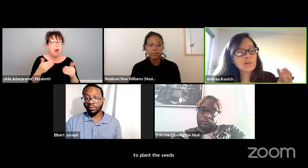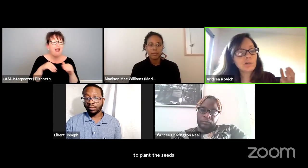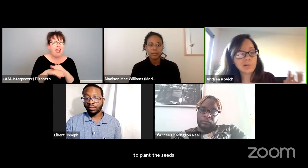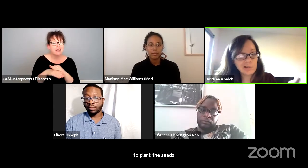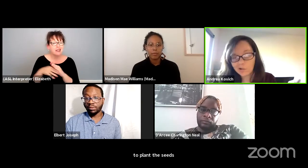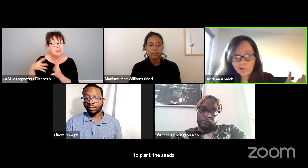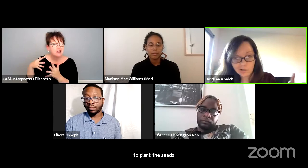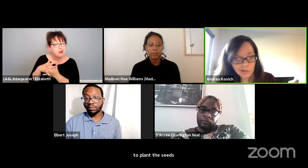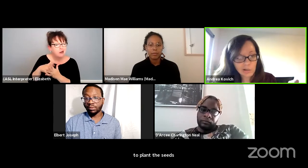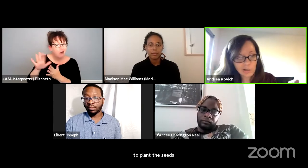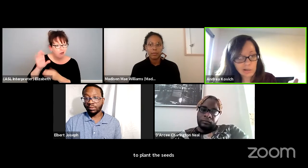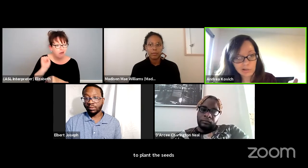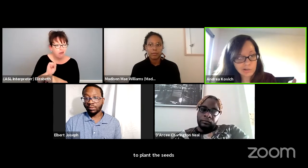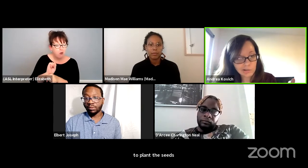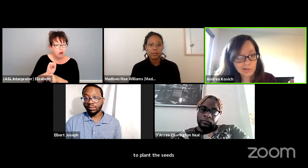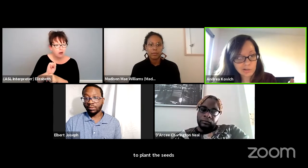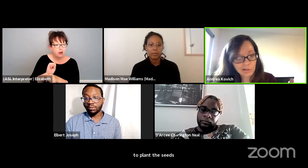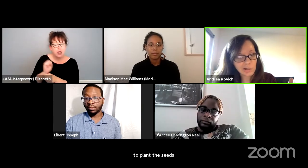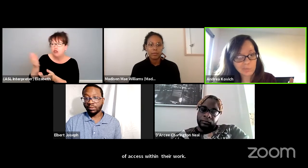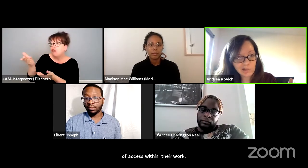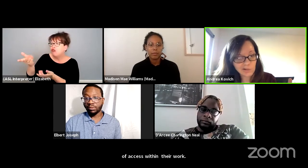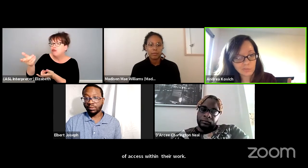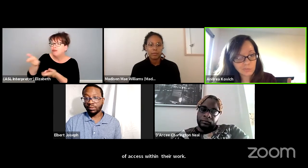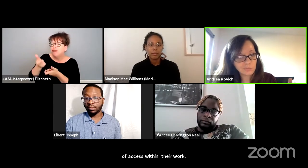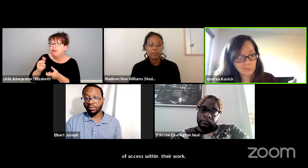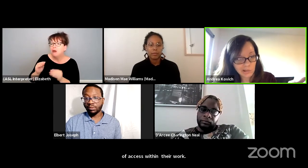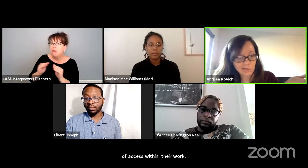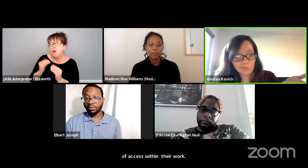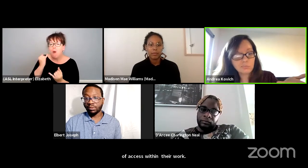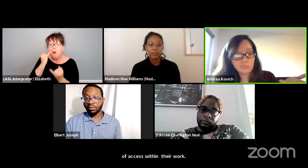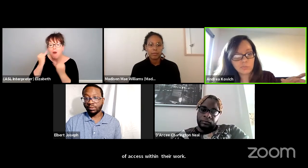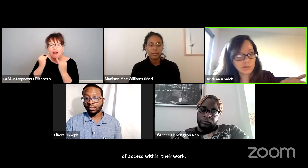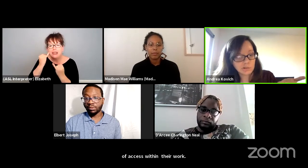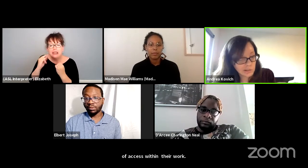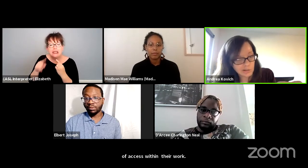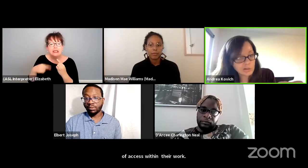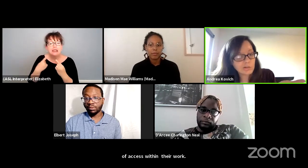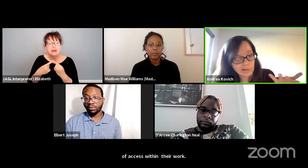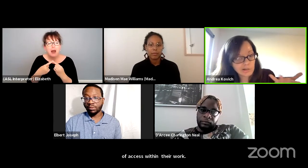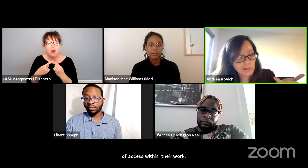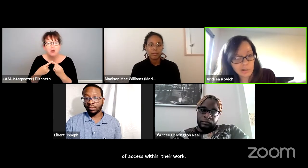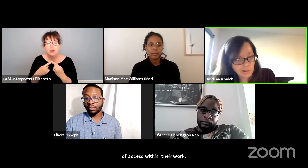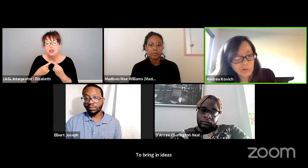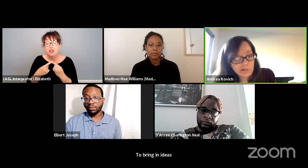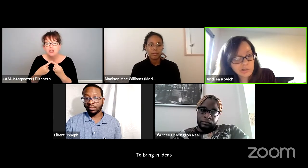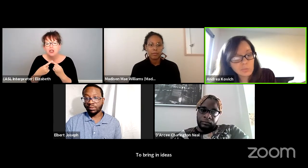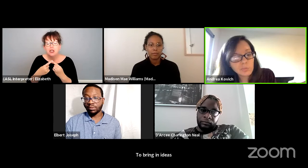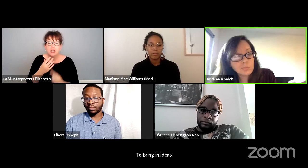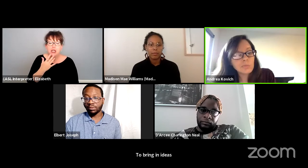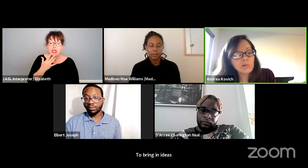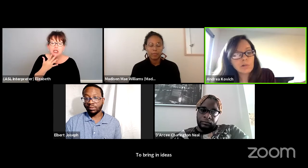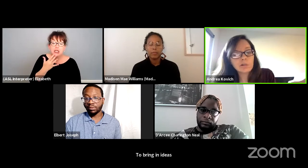To bring in ideas about like you're saying like colorism